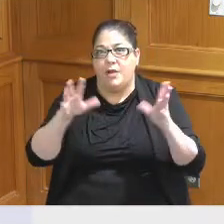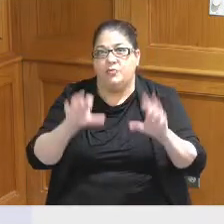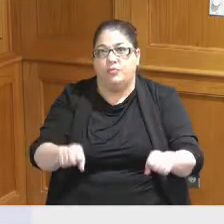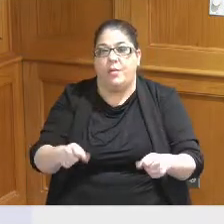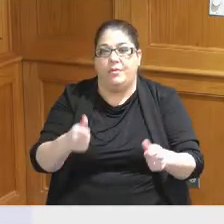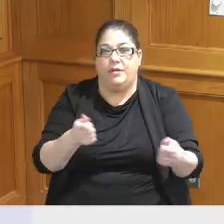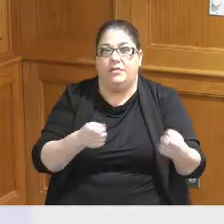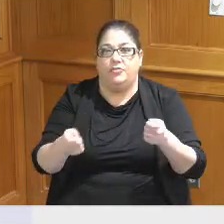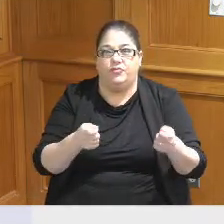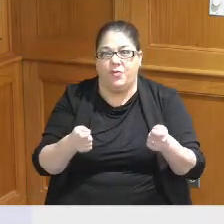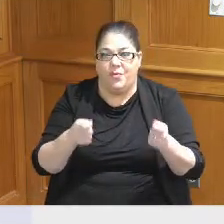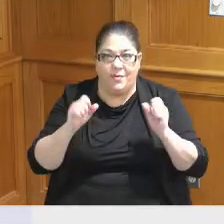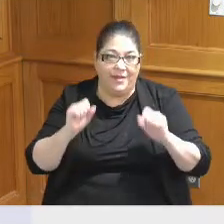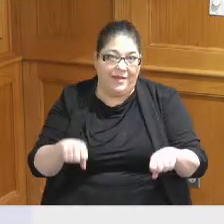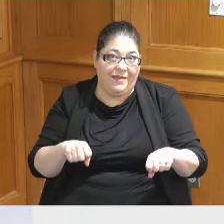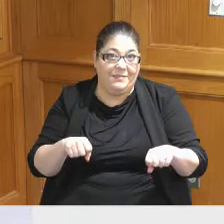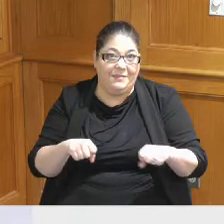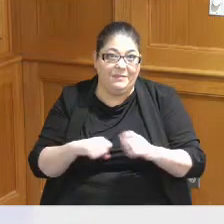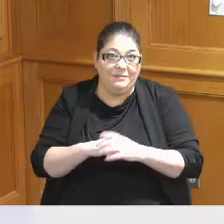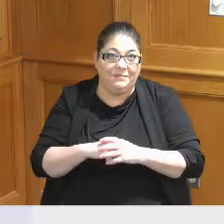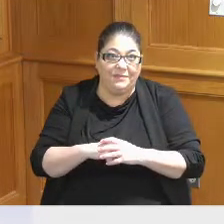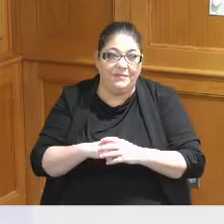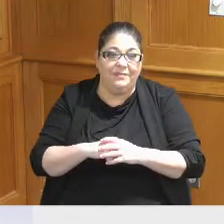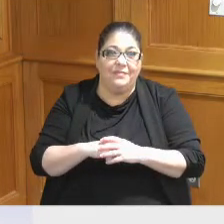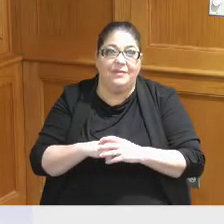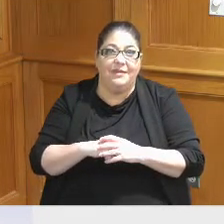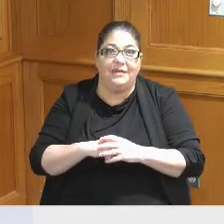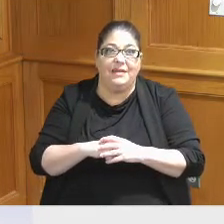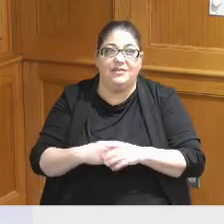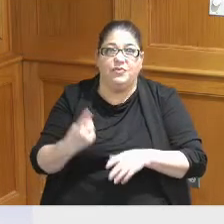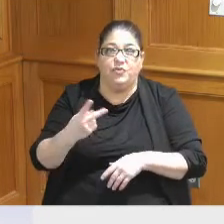but having this much property under control that is essentially two blocks from the center of the